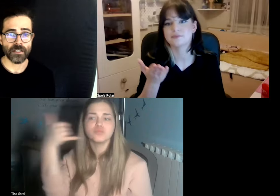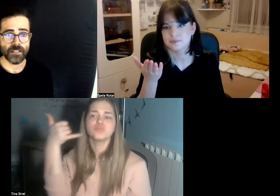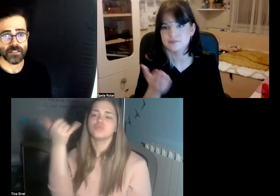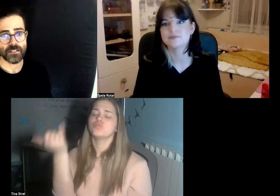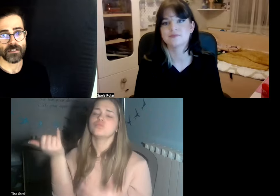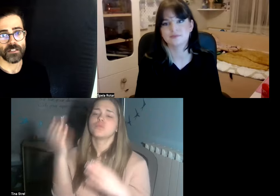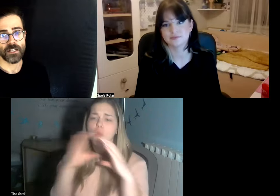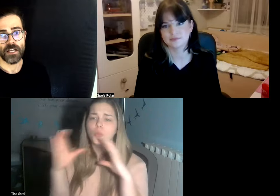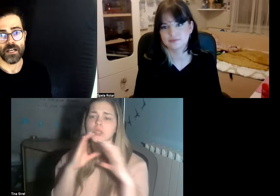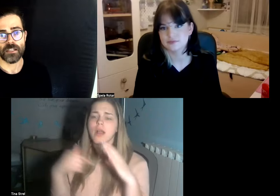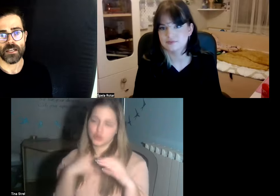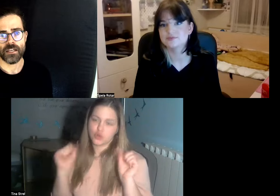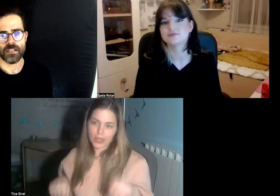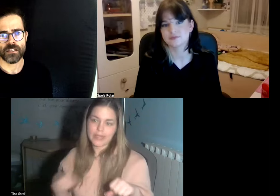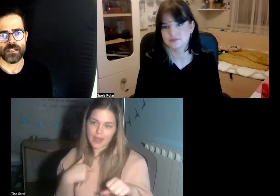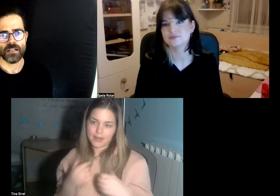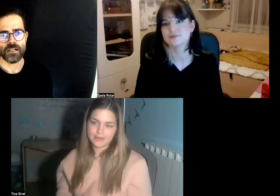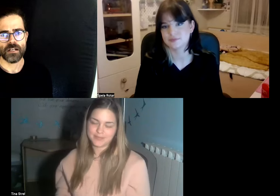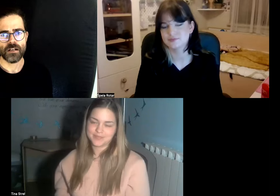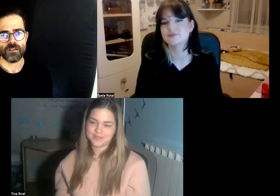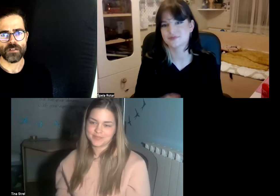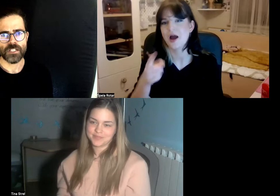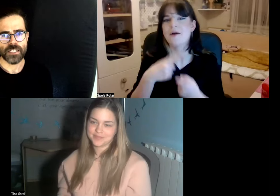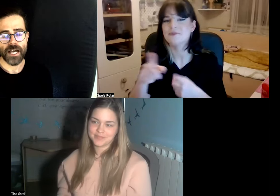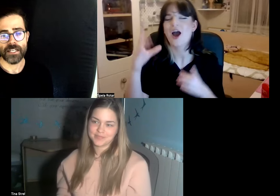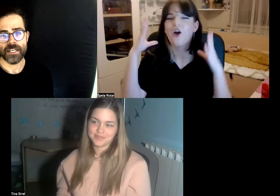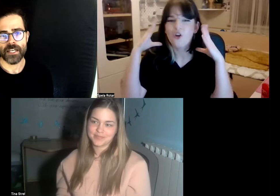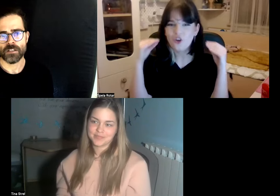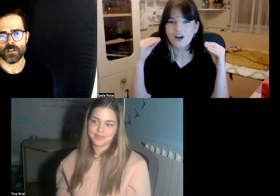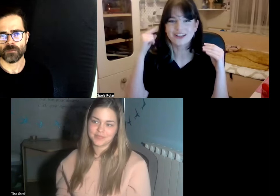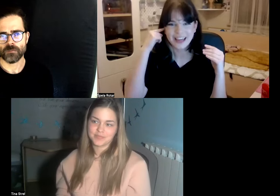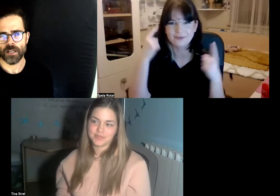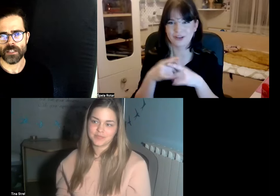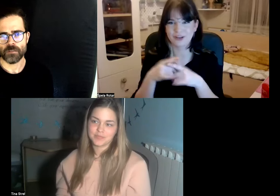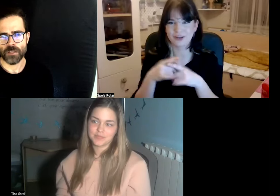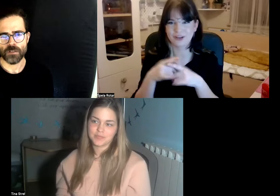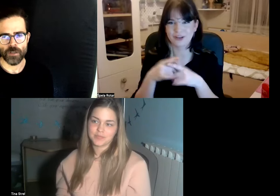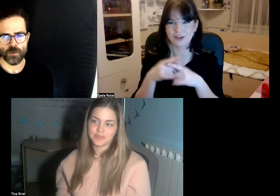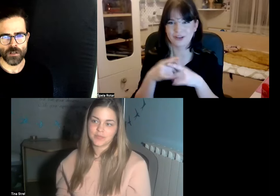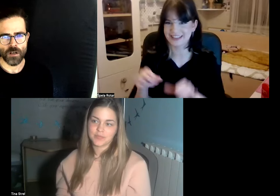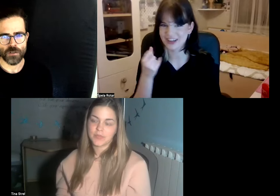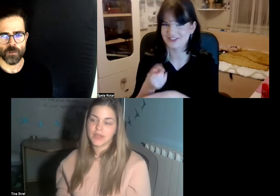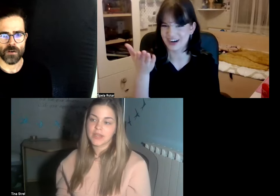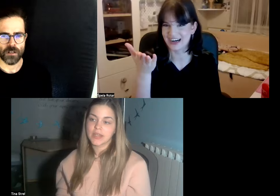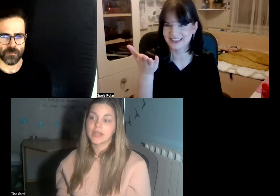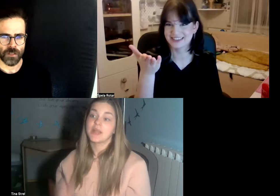and then for instance I can you know I can speak to somebody who's close to me or I can speak